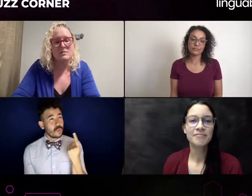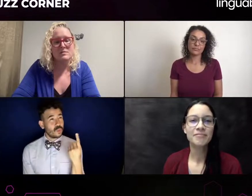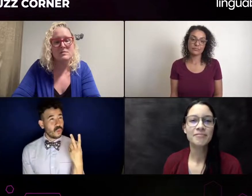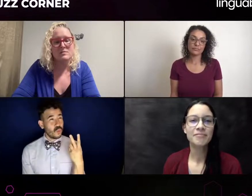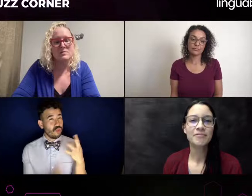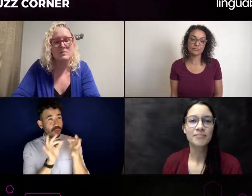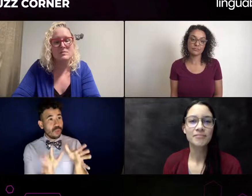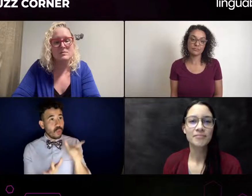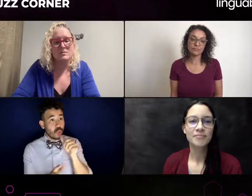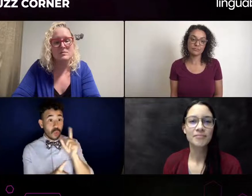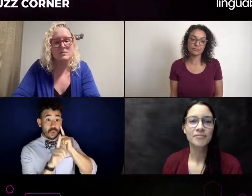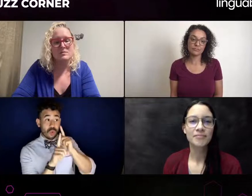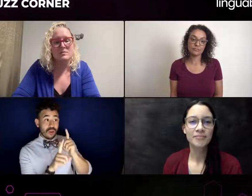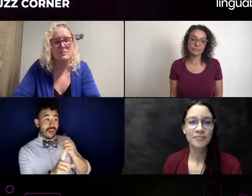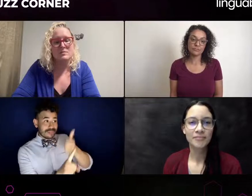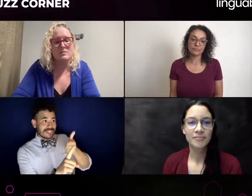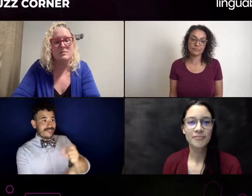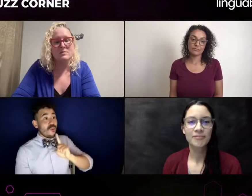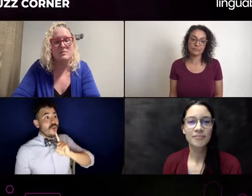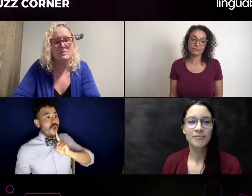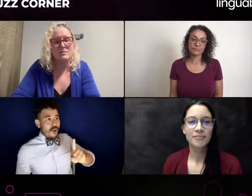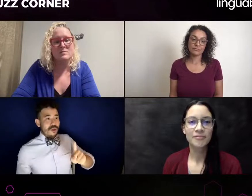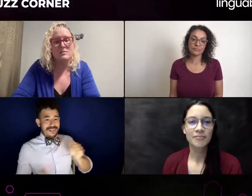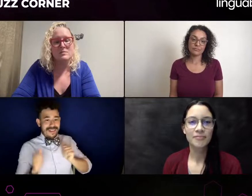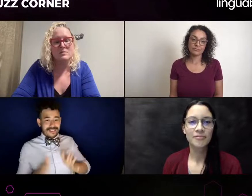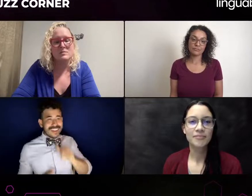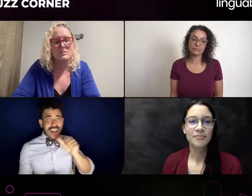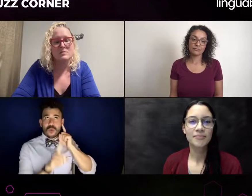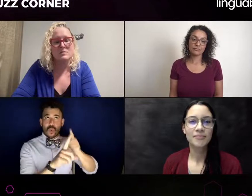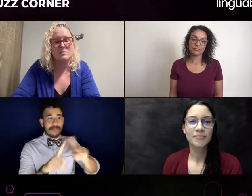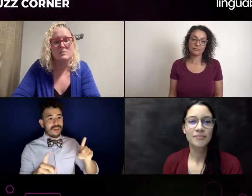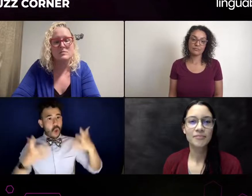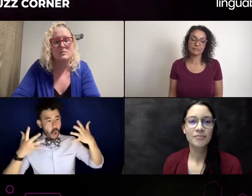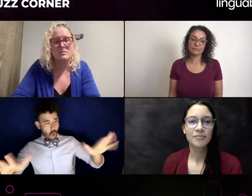Hello. Hi.